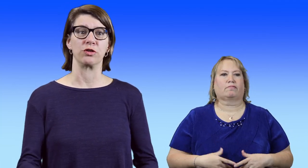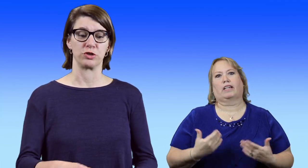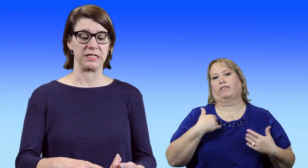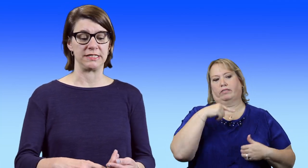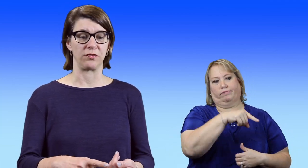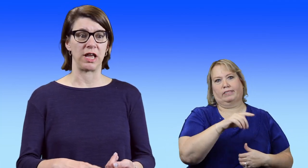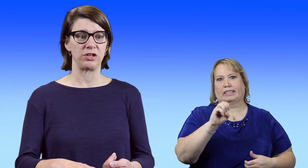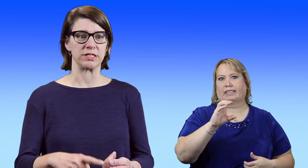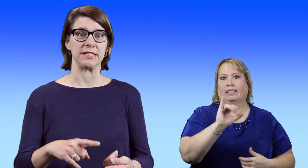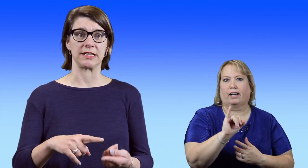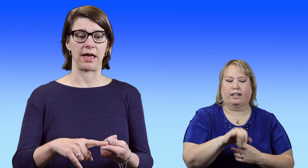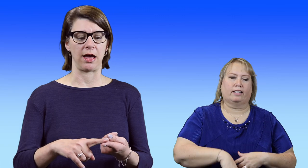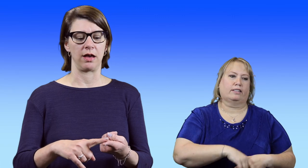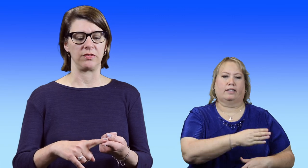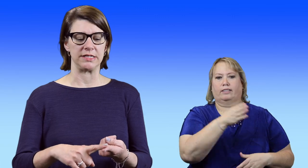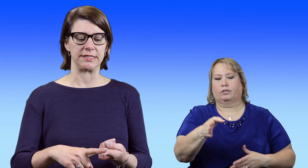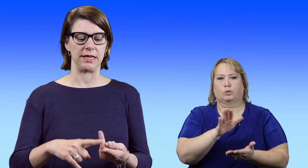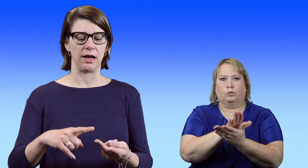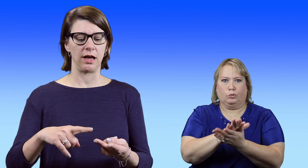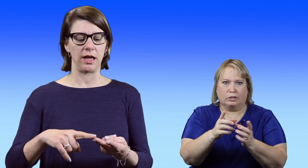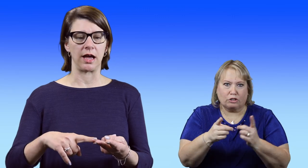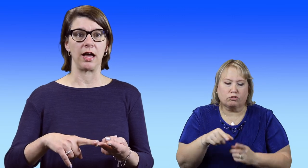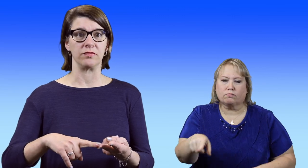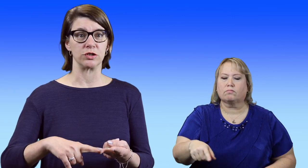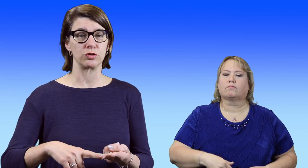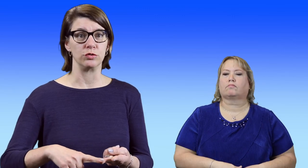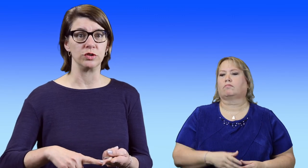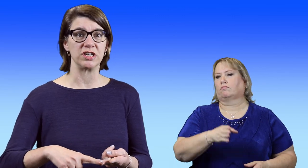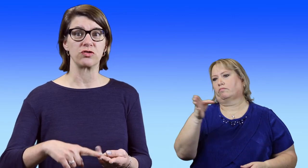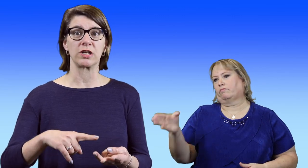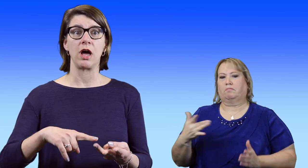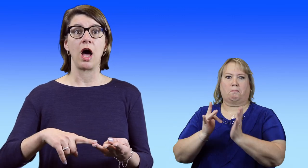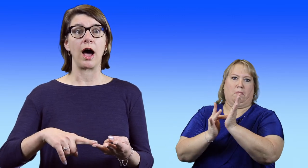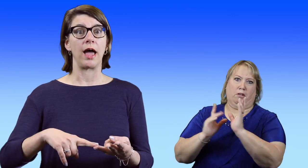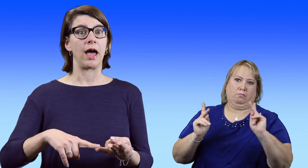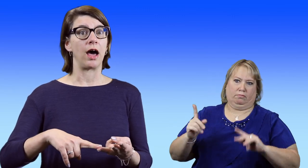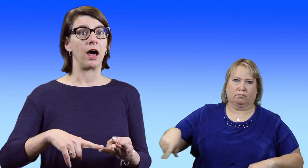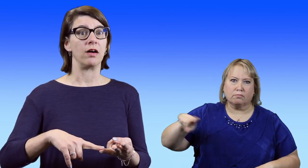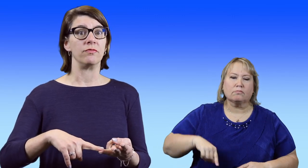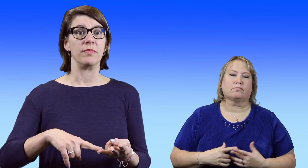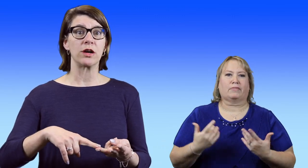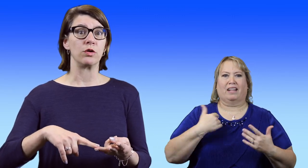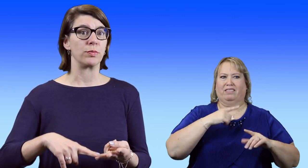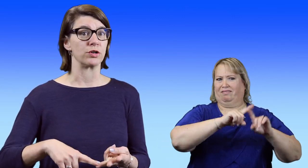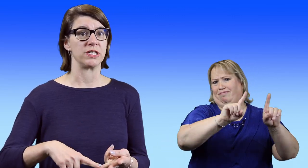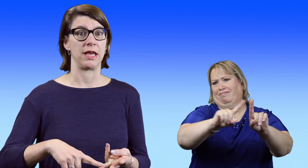there was these different agencies I had. I have ECI. I have the school district. I have medical personnel.